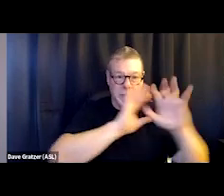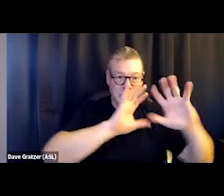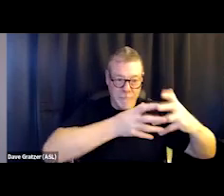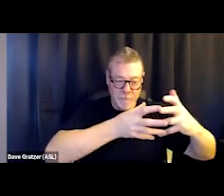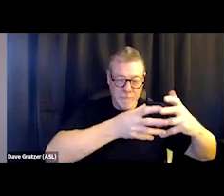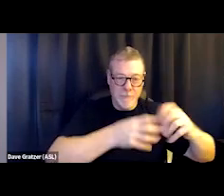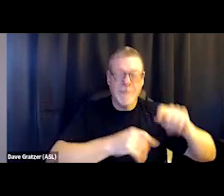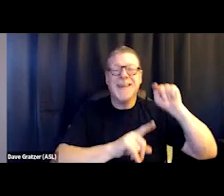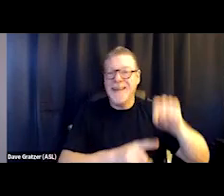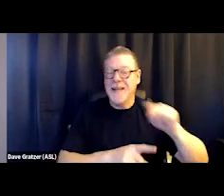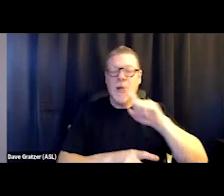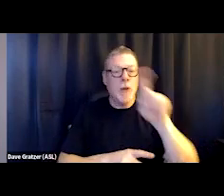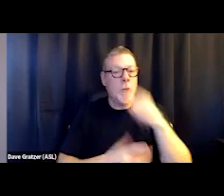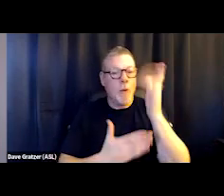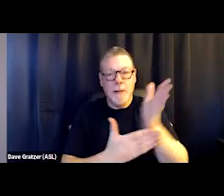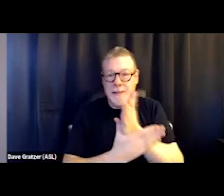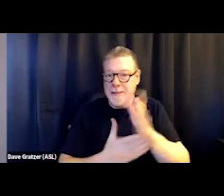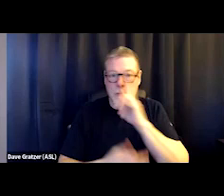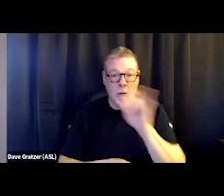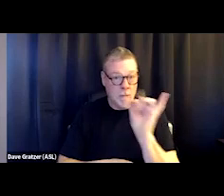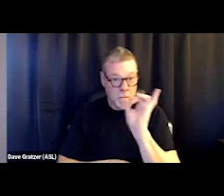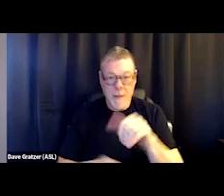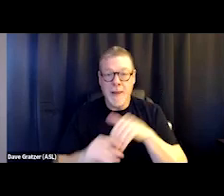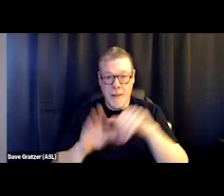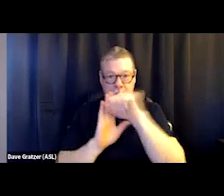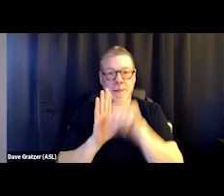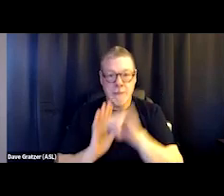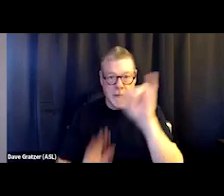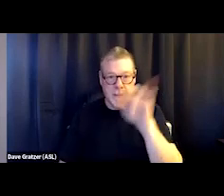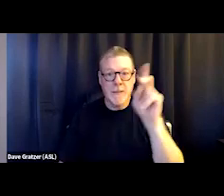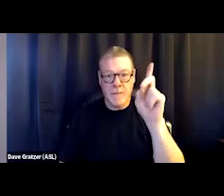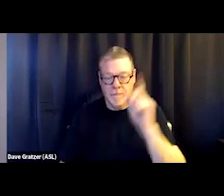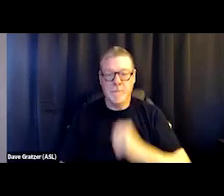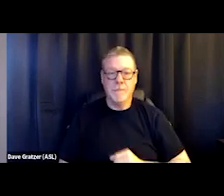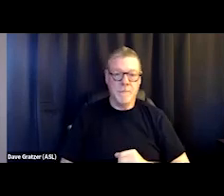it's the only continuum like it in the State of Indiana. The next slide.